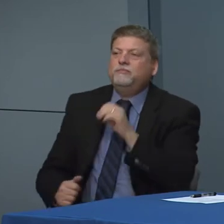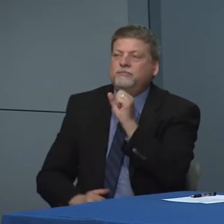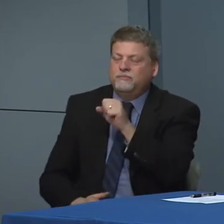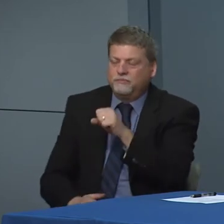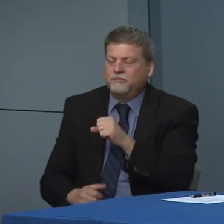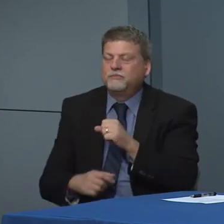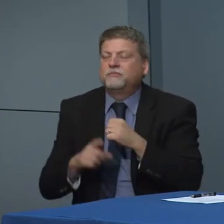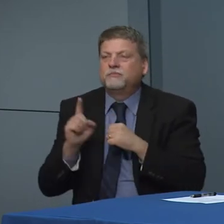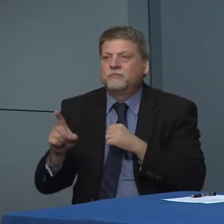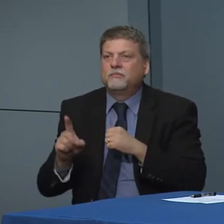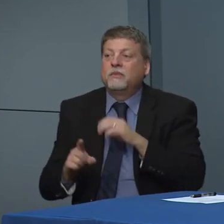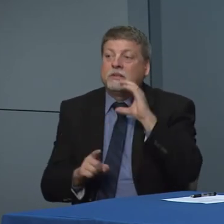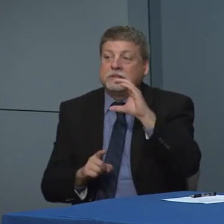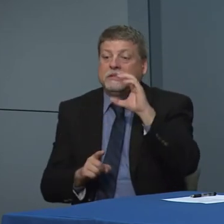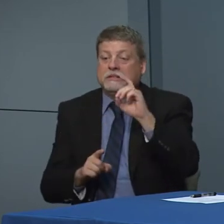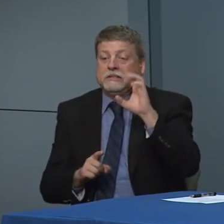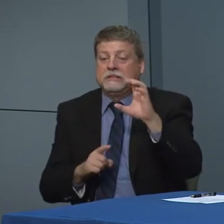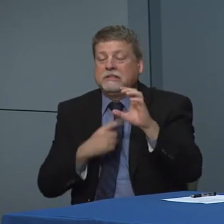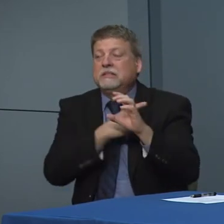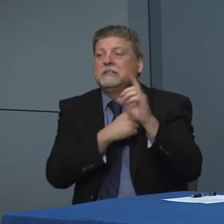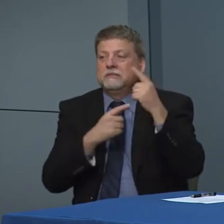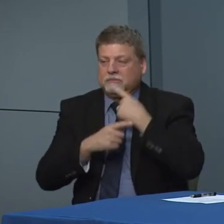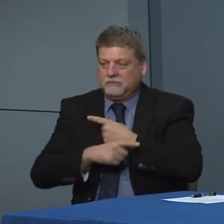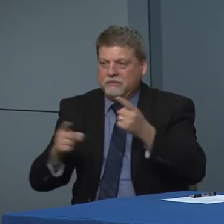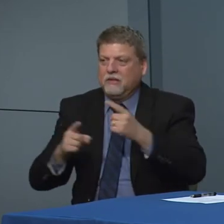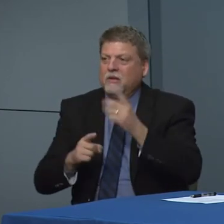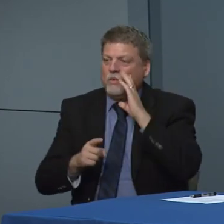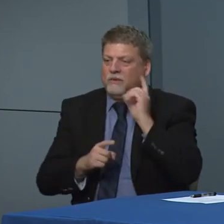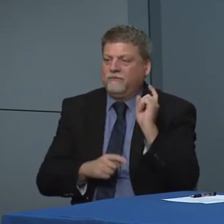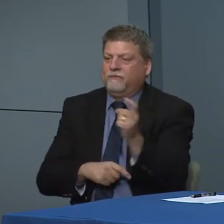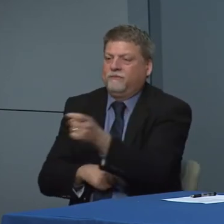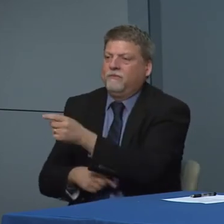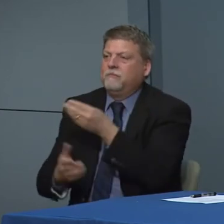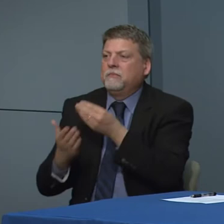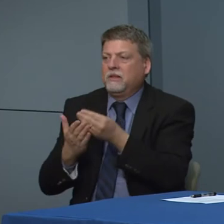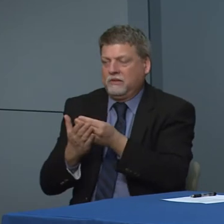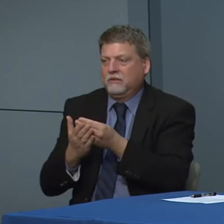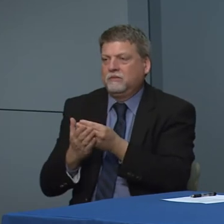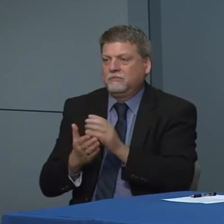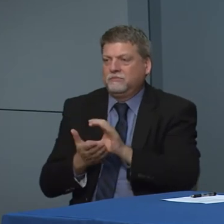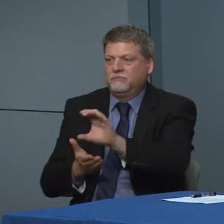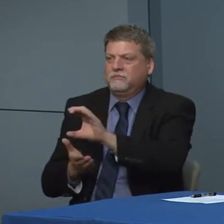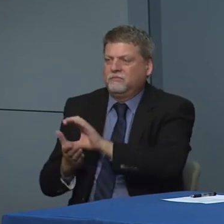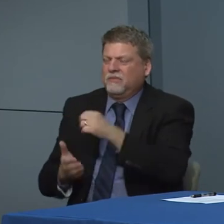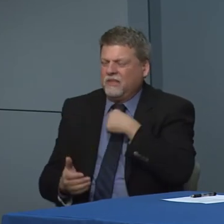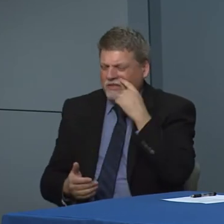CDC did give guidance this week about a first round of funding.